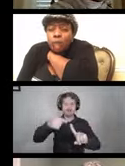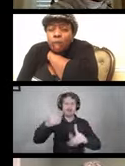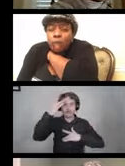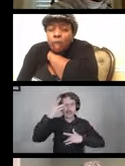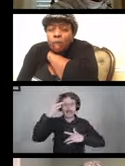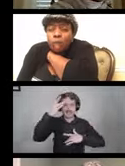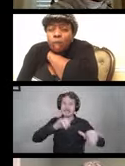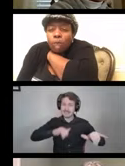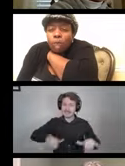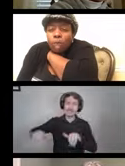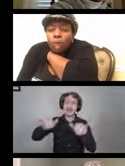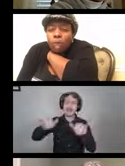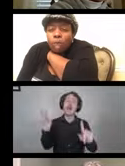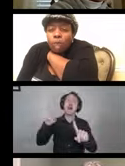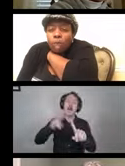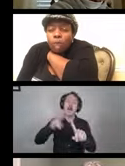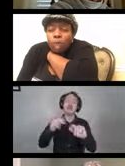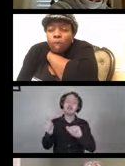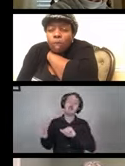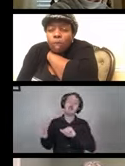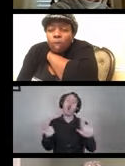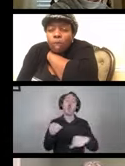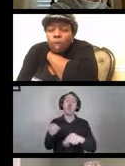This applies to all exposures to blood